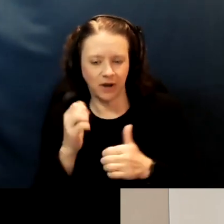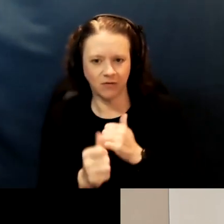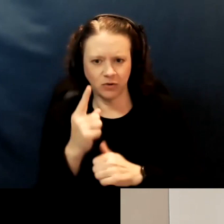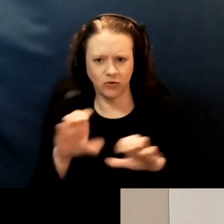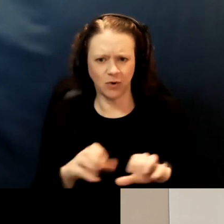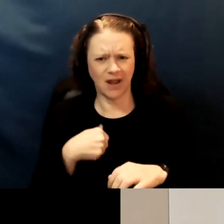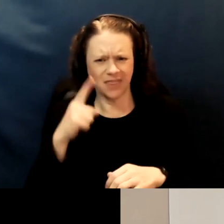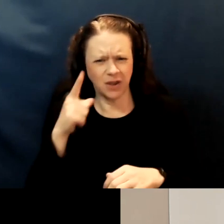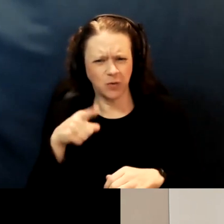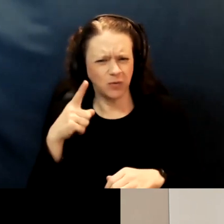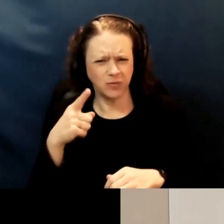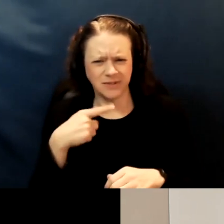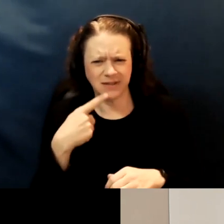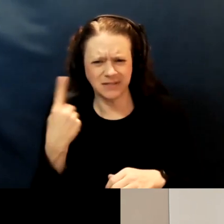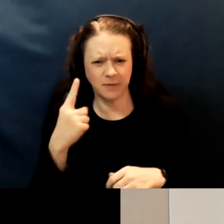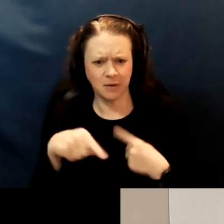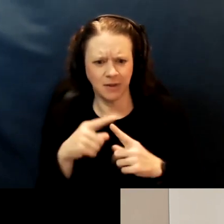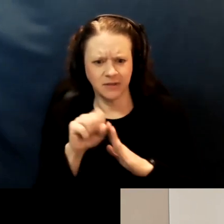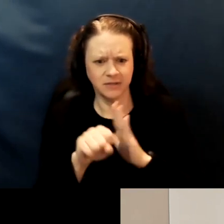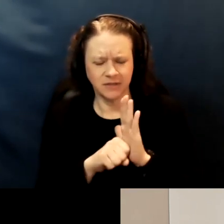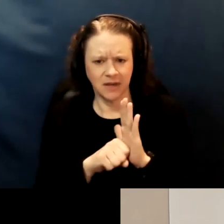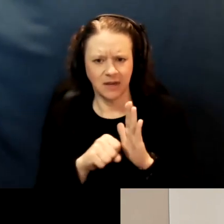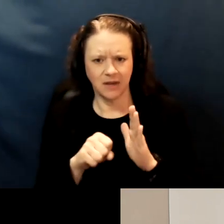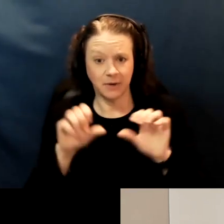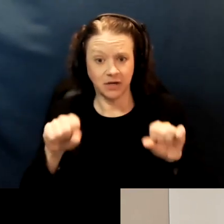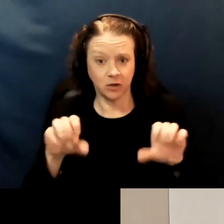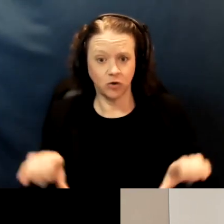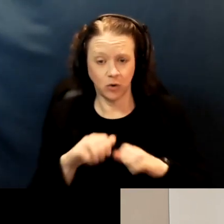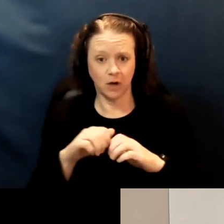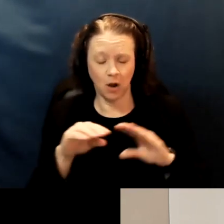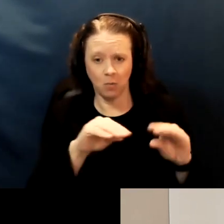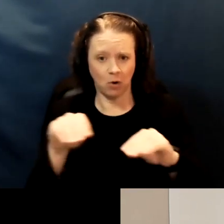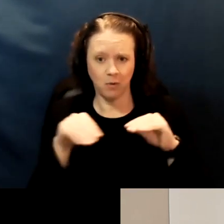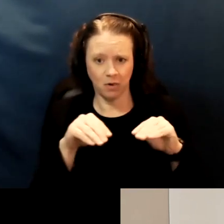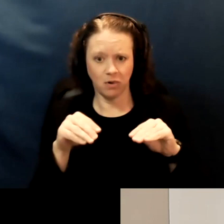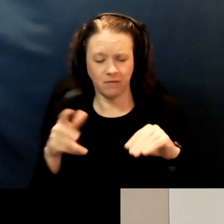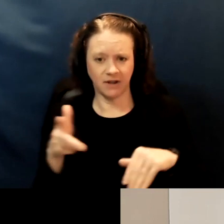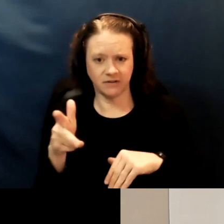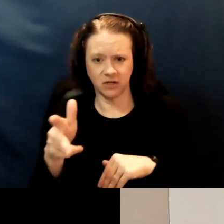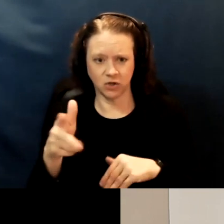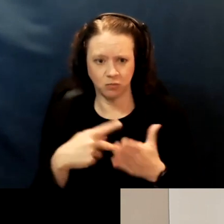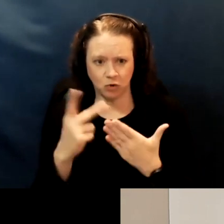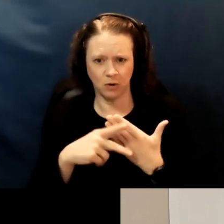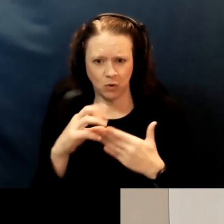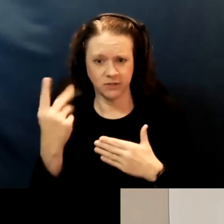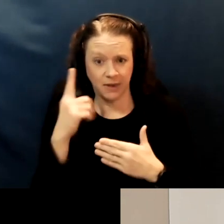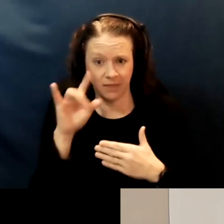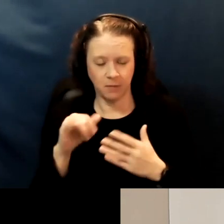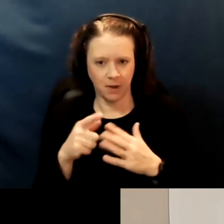about the state potentially doing a mobile vaccination program or something like that. I may have misinterpreted what you said,